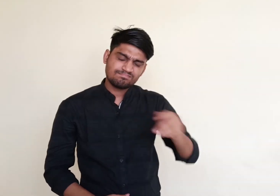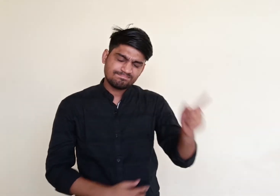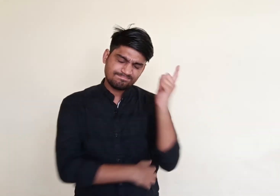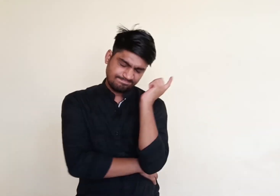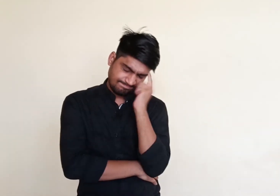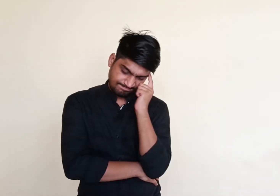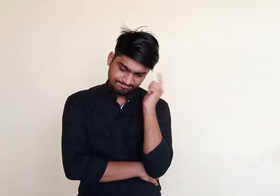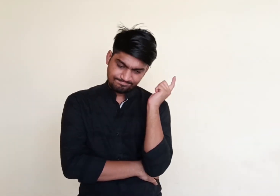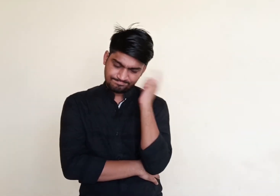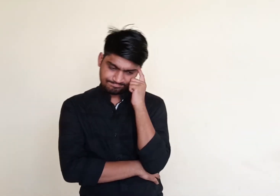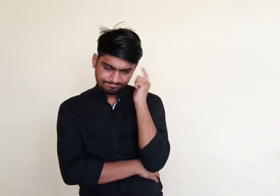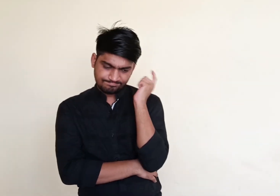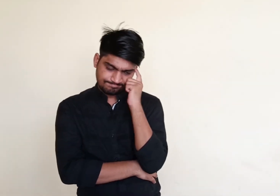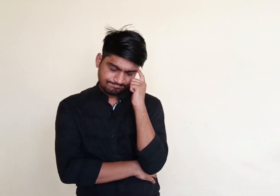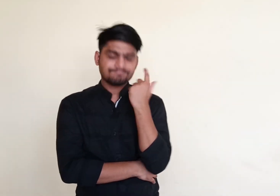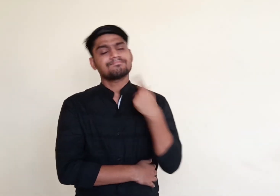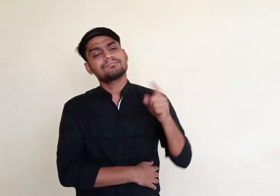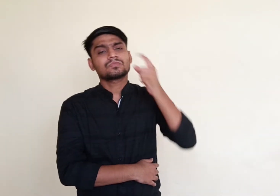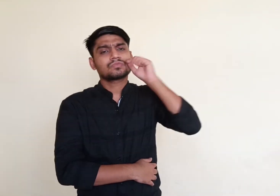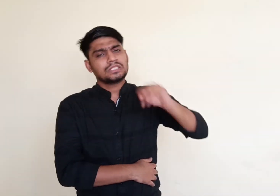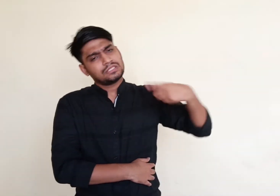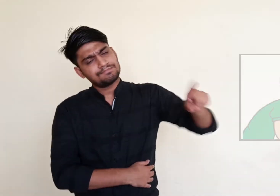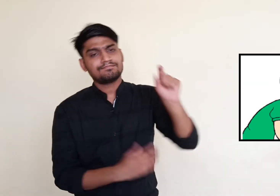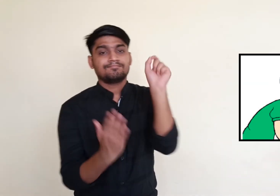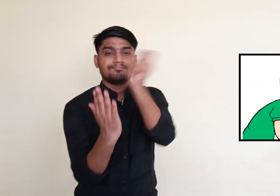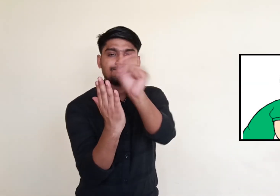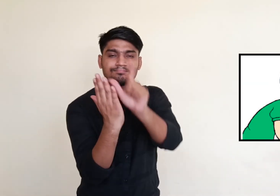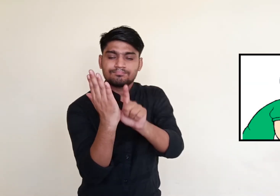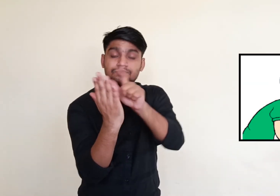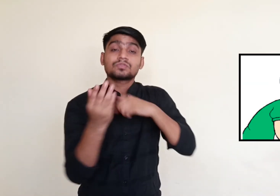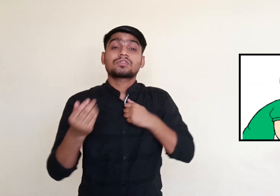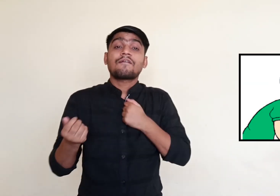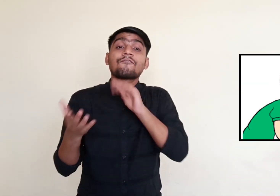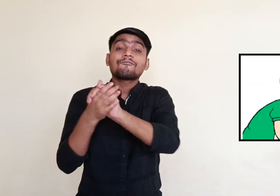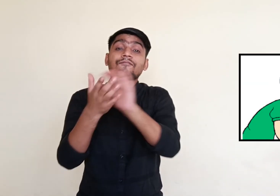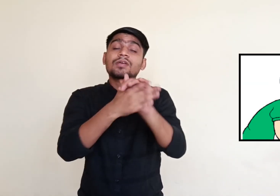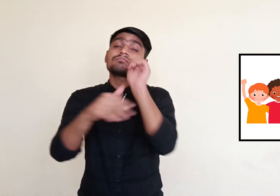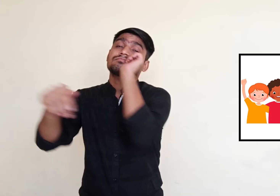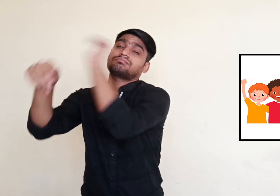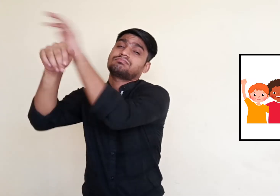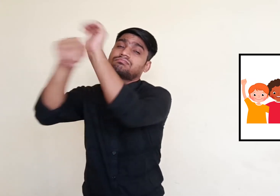After thinking for a while, he wrote letters and posted them to his friends.